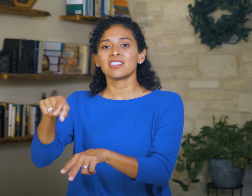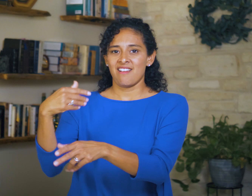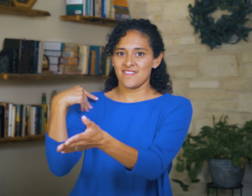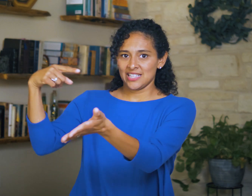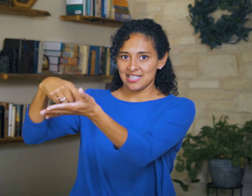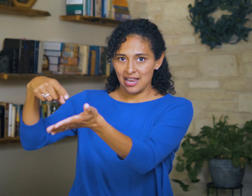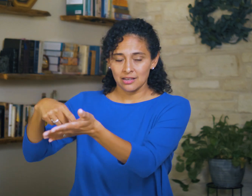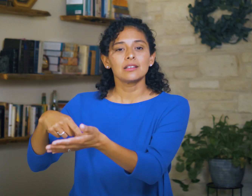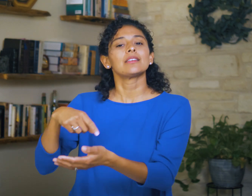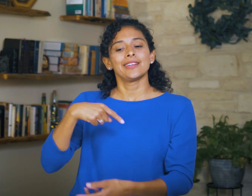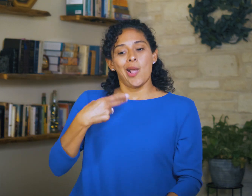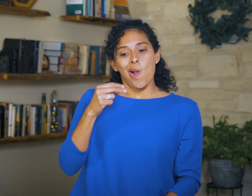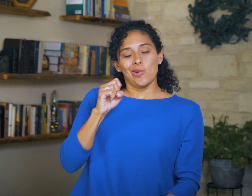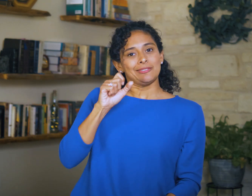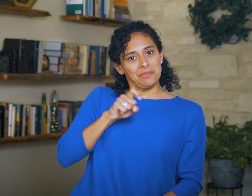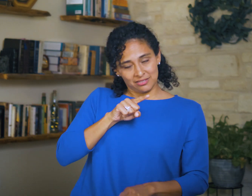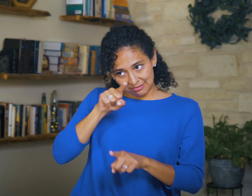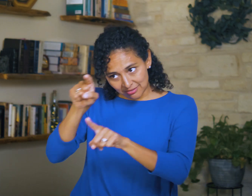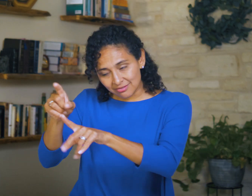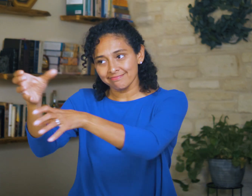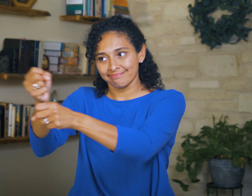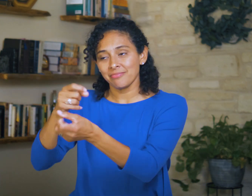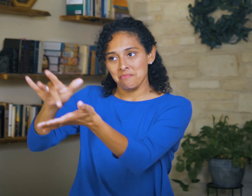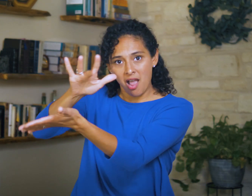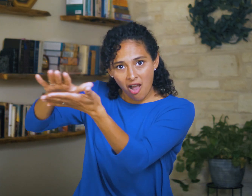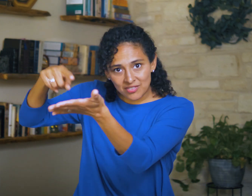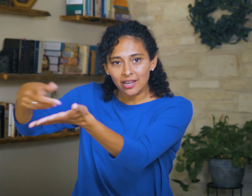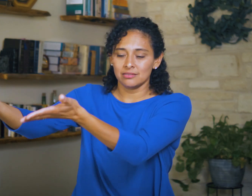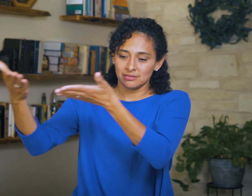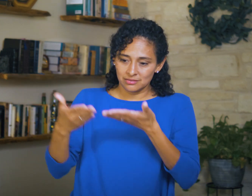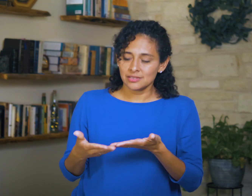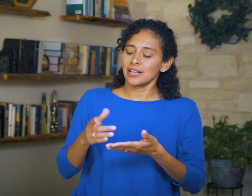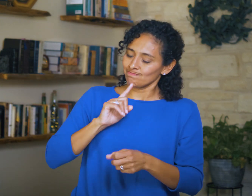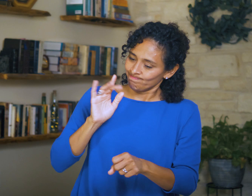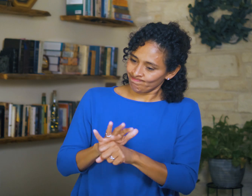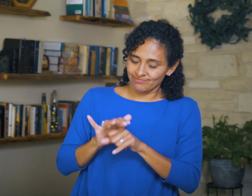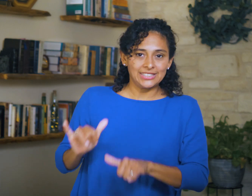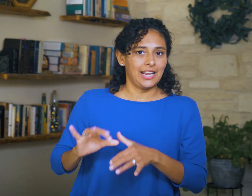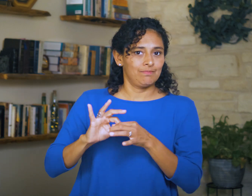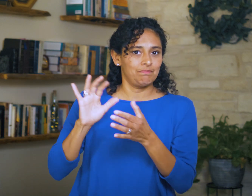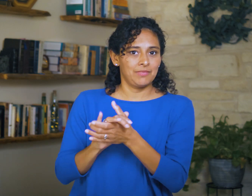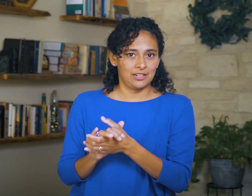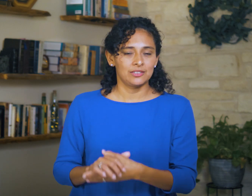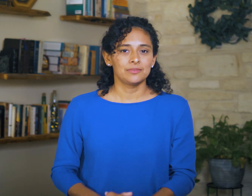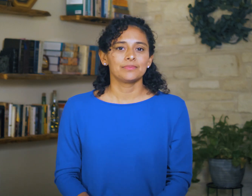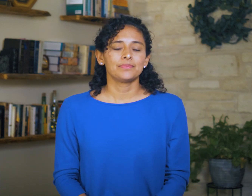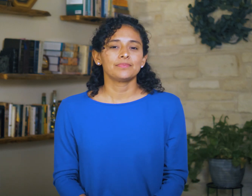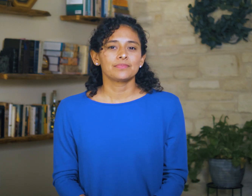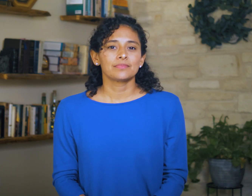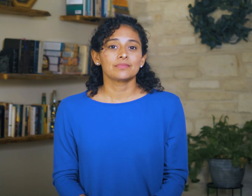pay off her debts, bring her home, and commit to her.